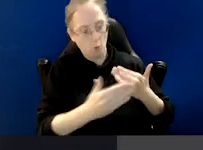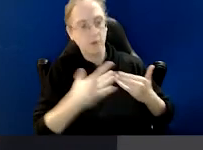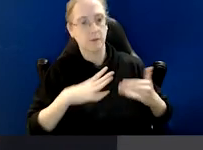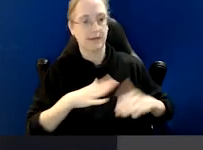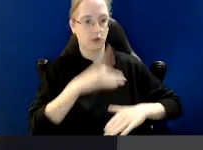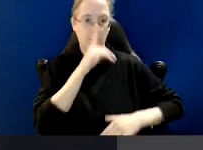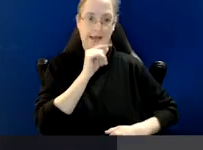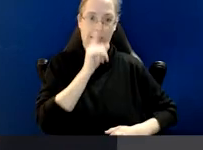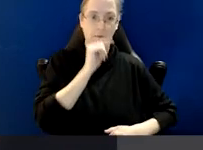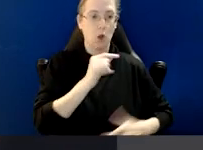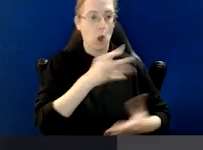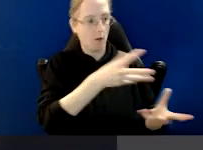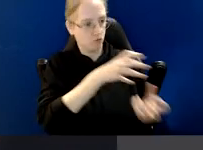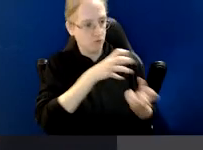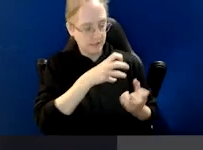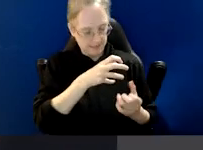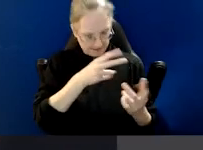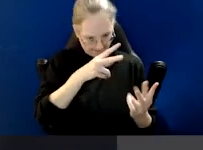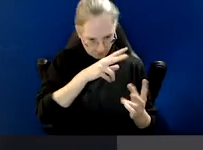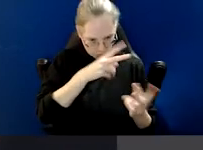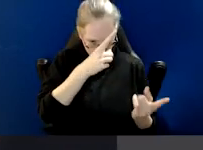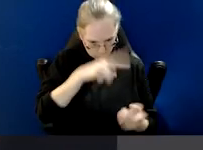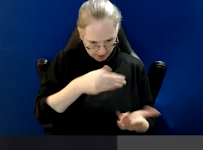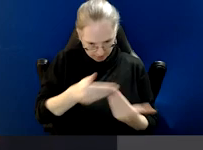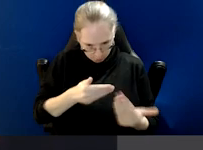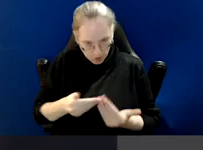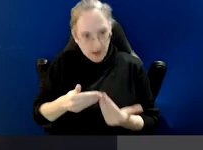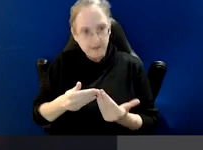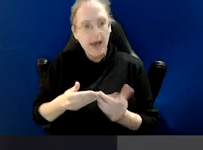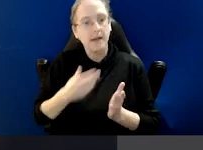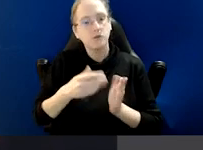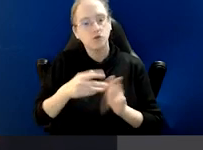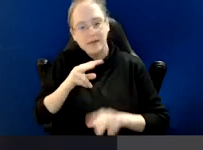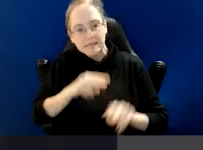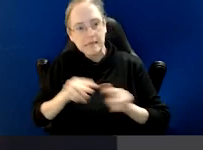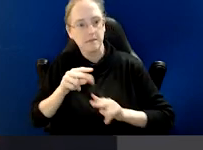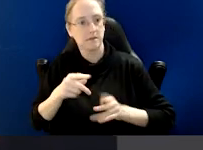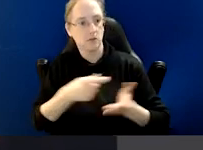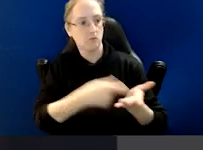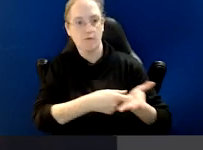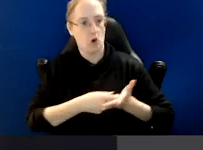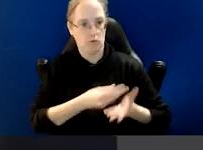one to receive triage and begin assessing referrals.